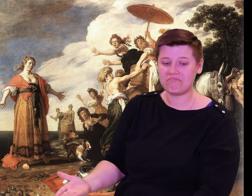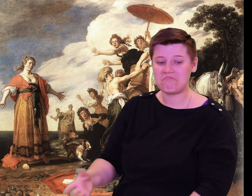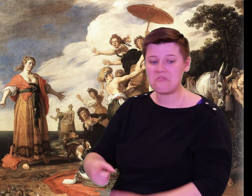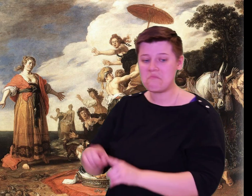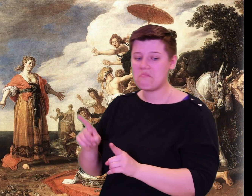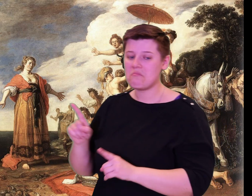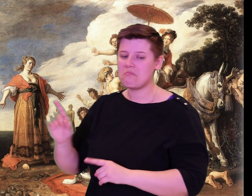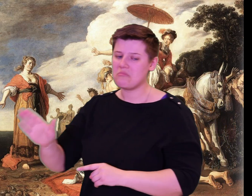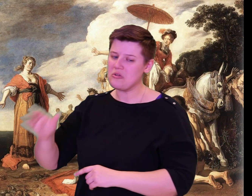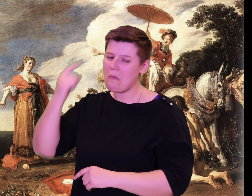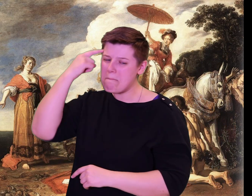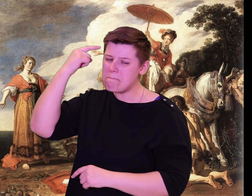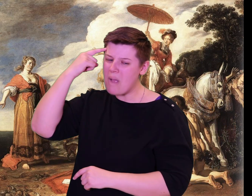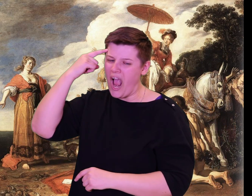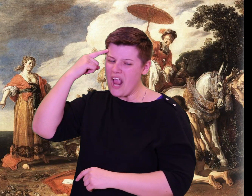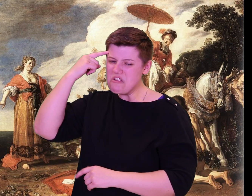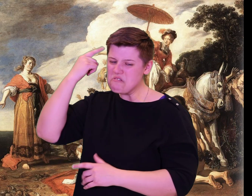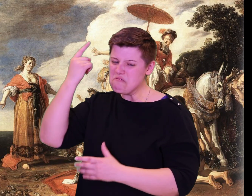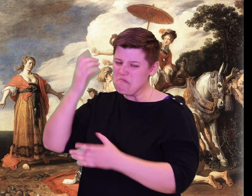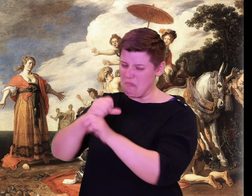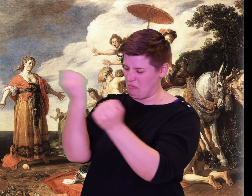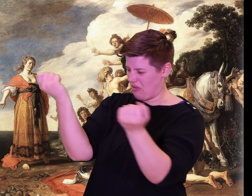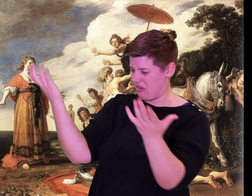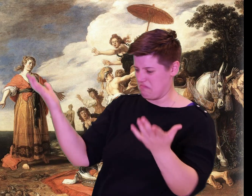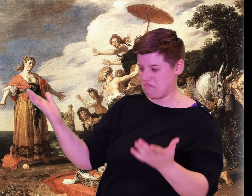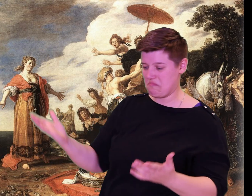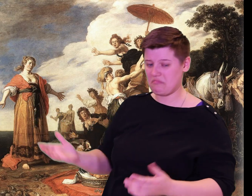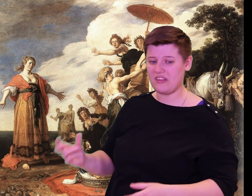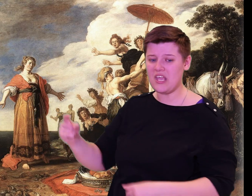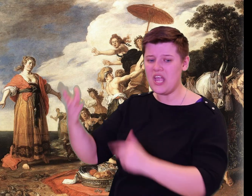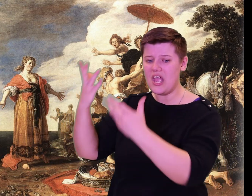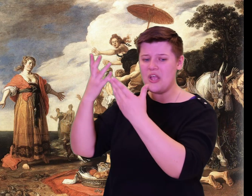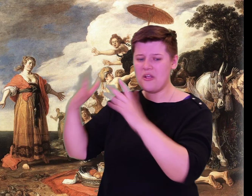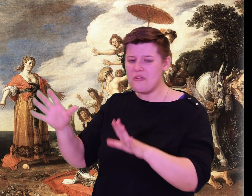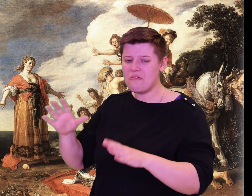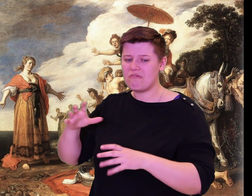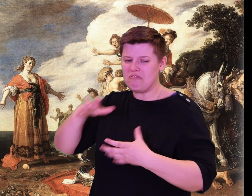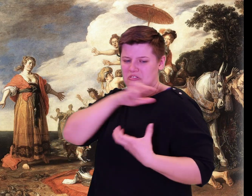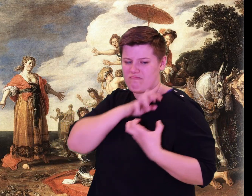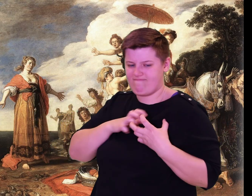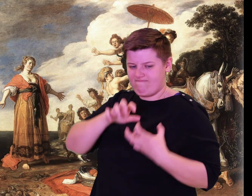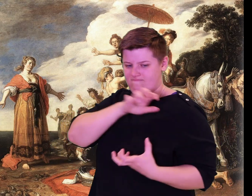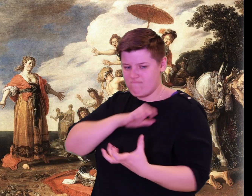but your mind is crippled. You have stirred my heart to anger with these